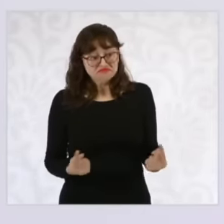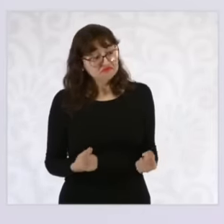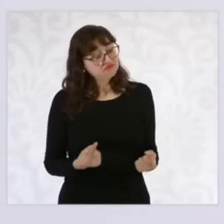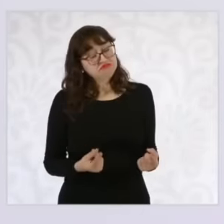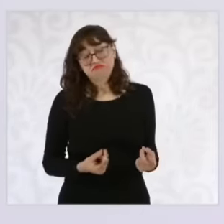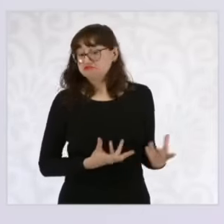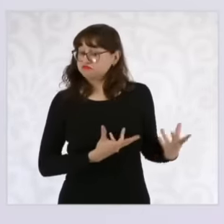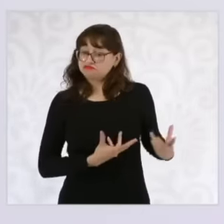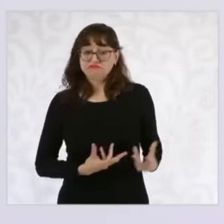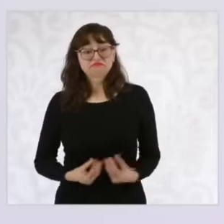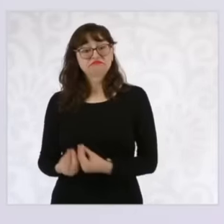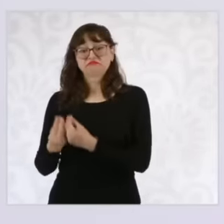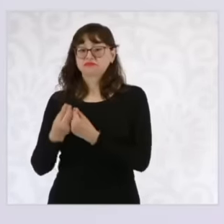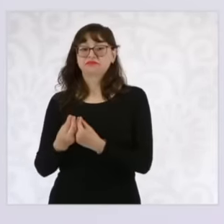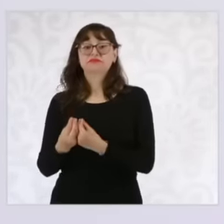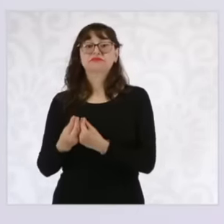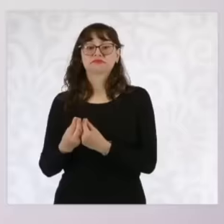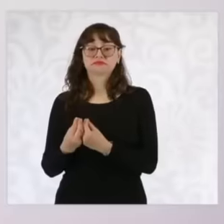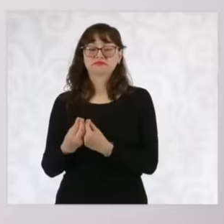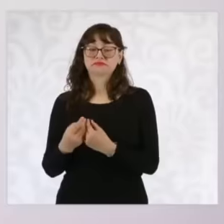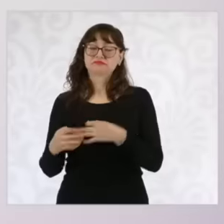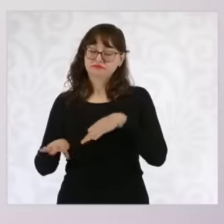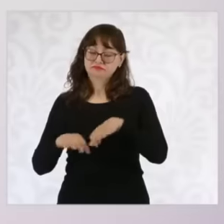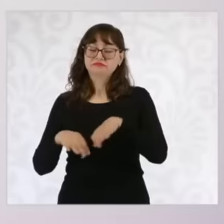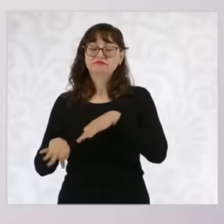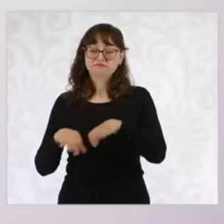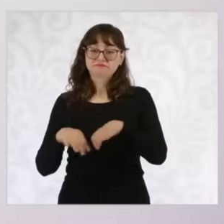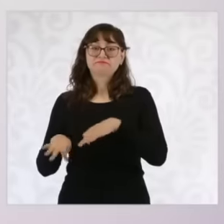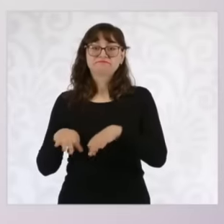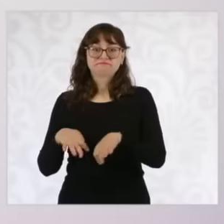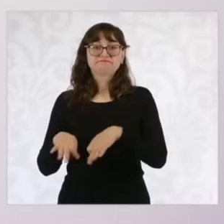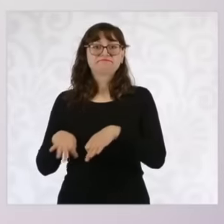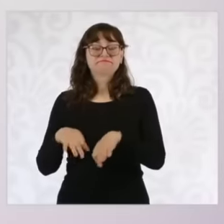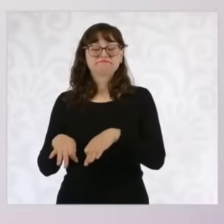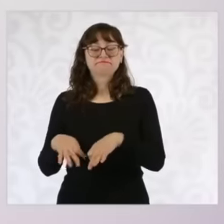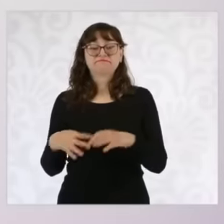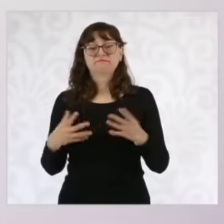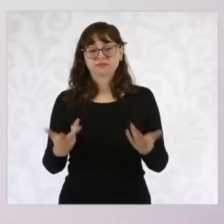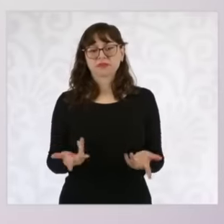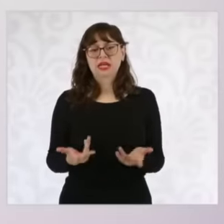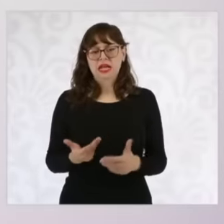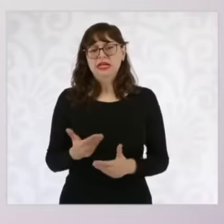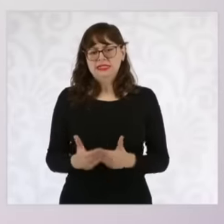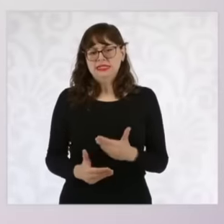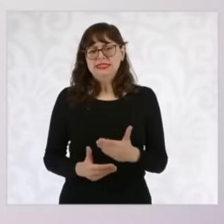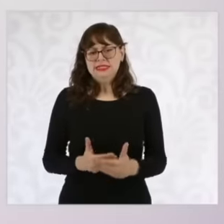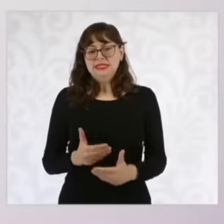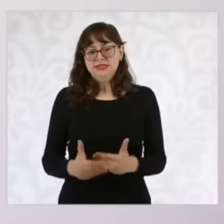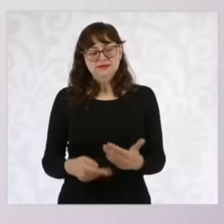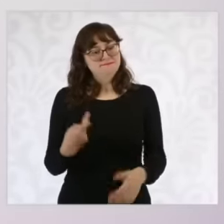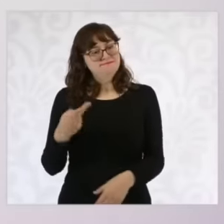A little progress has been made and progress has been made with President López Obrador, but we must advance even further,